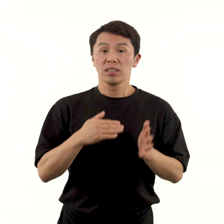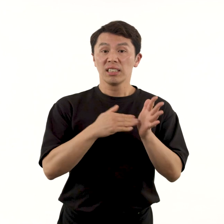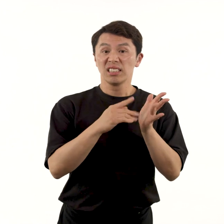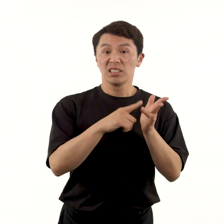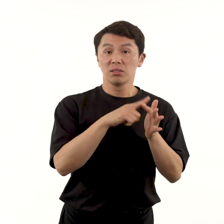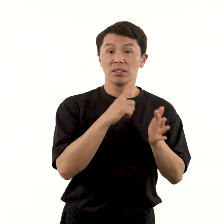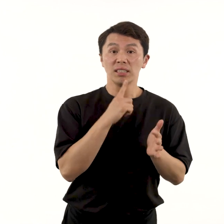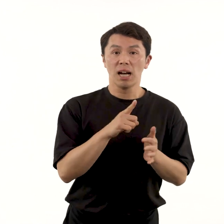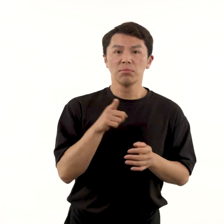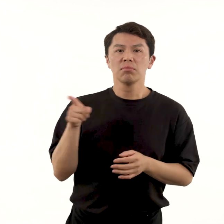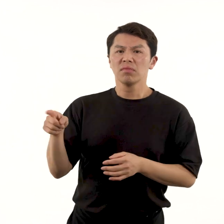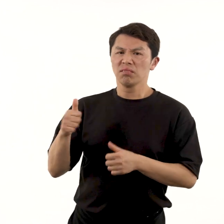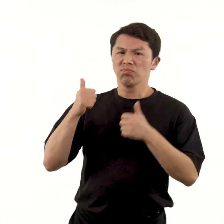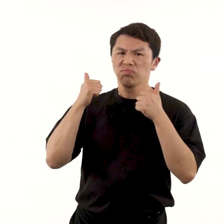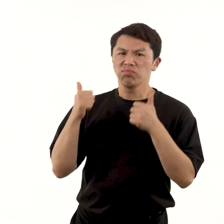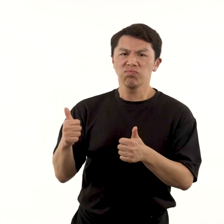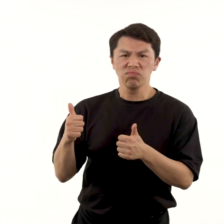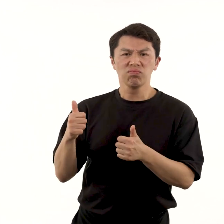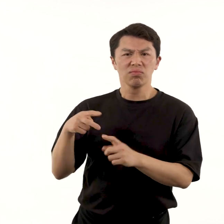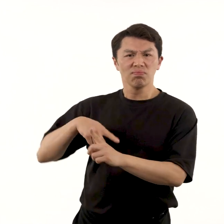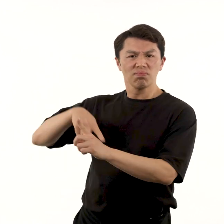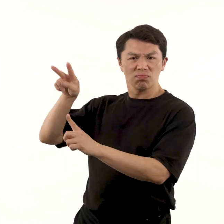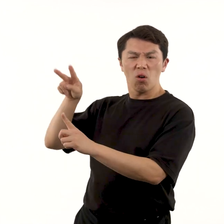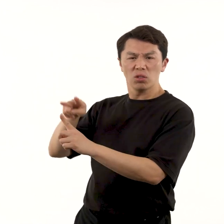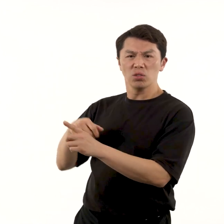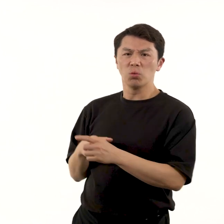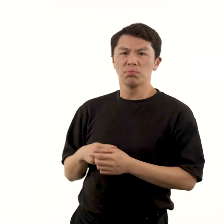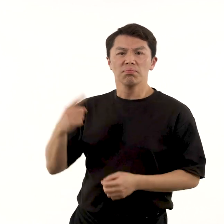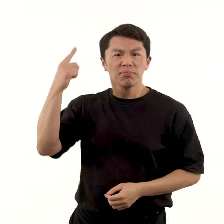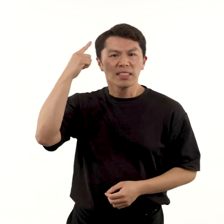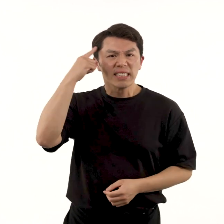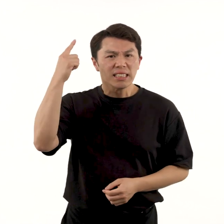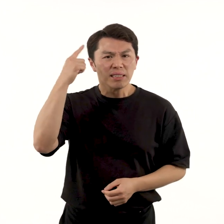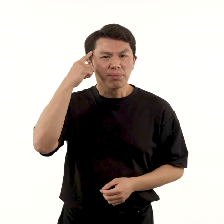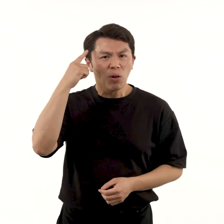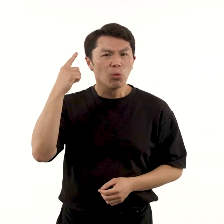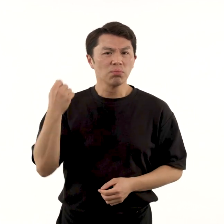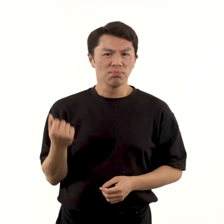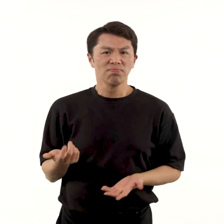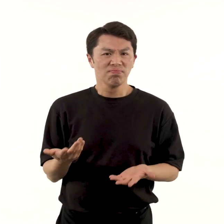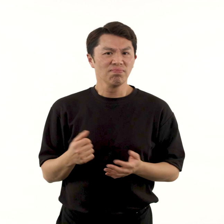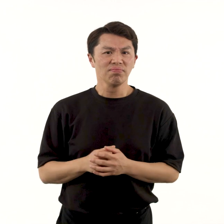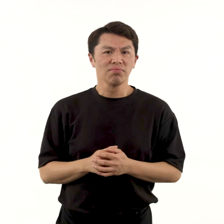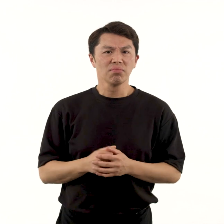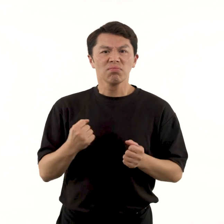‘Latrell is a great role model and incredibly grounded,’ says Young.